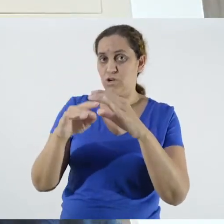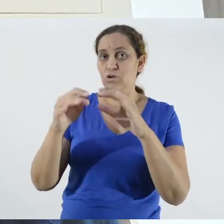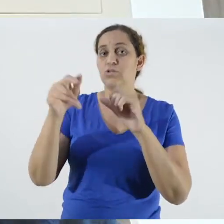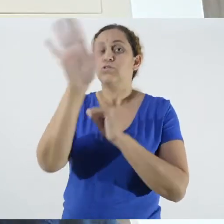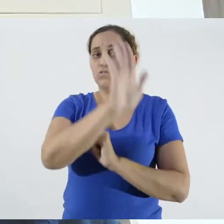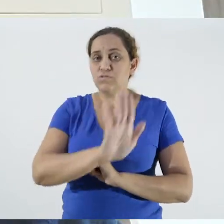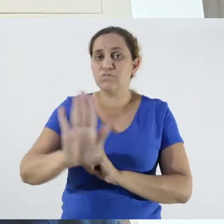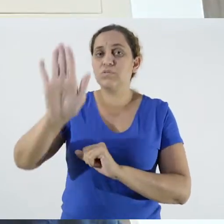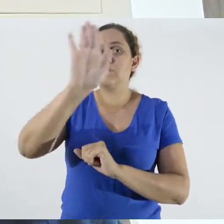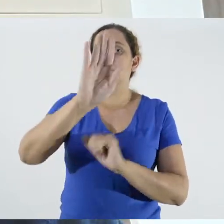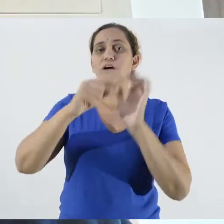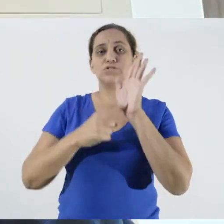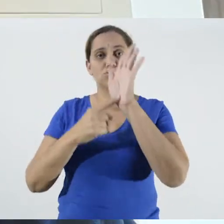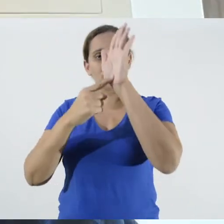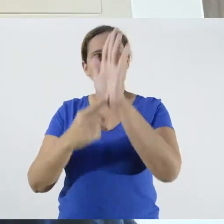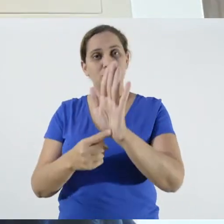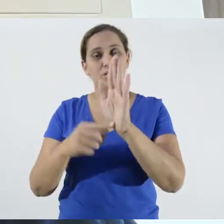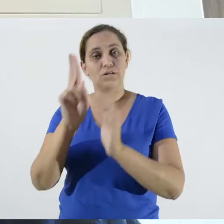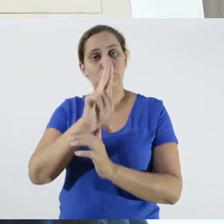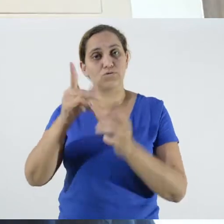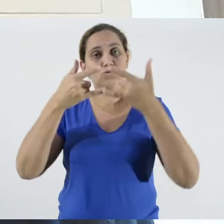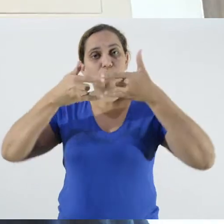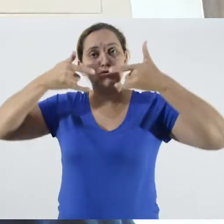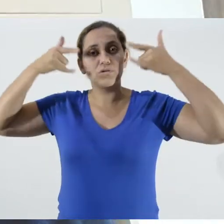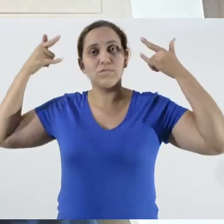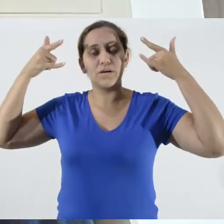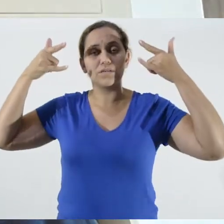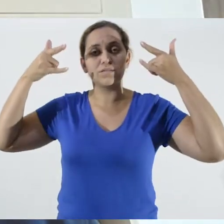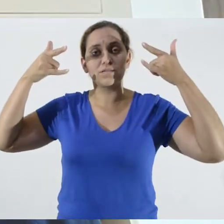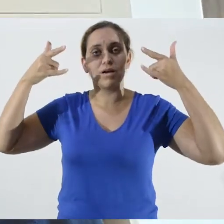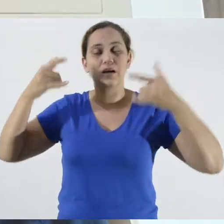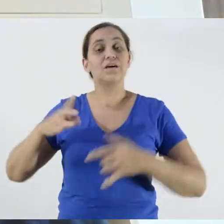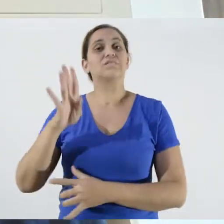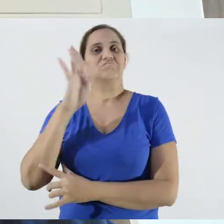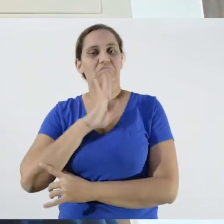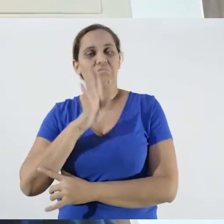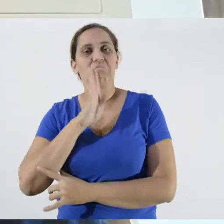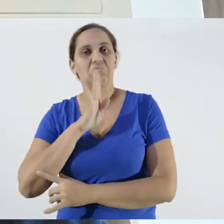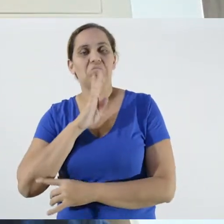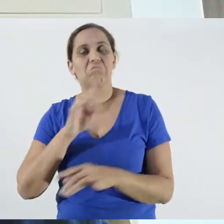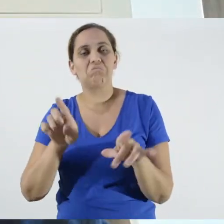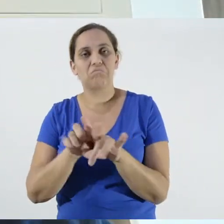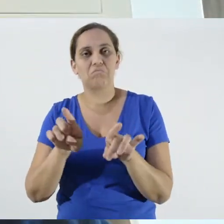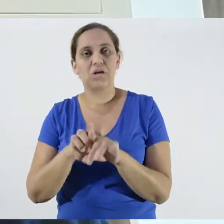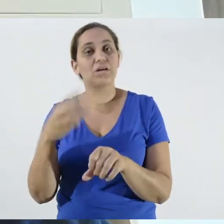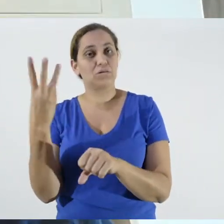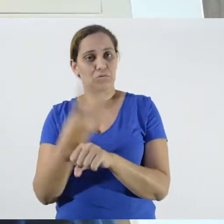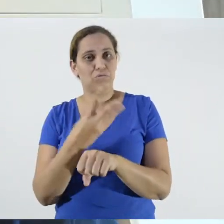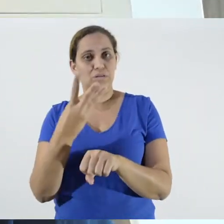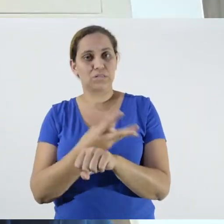the infographic. The interesting thing is that WhatsApp has the possibility of